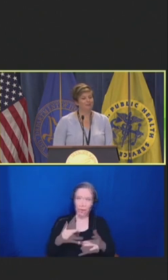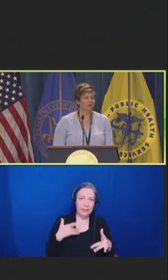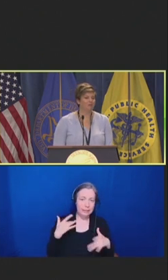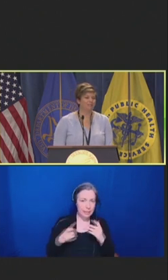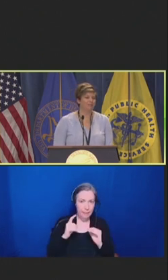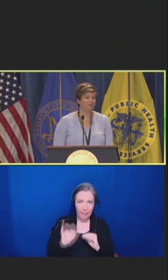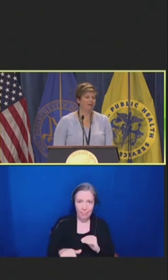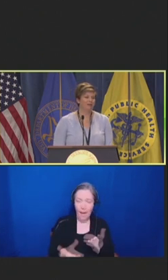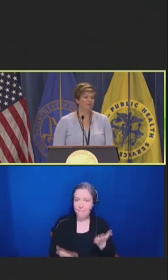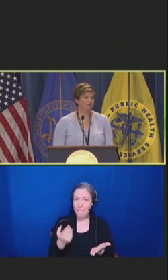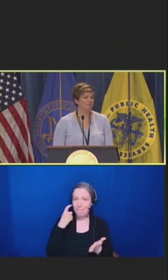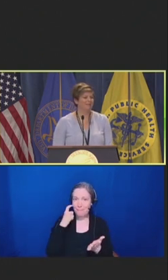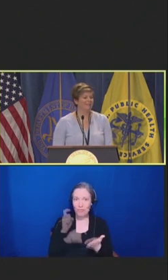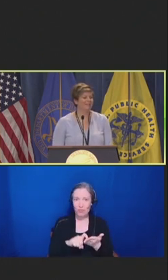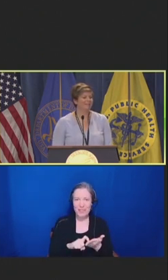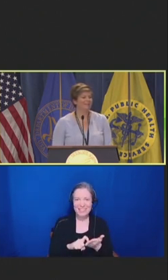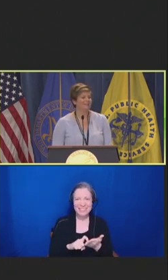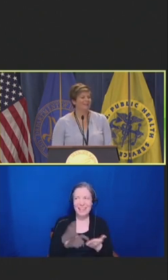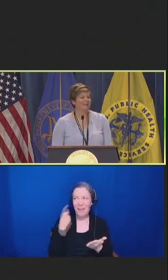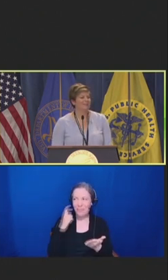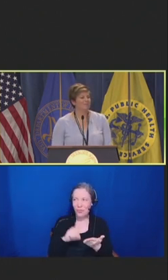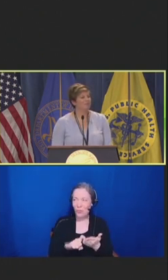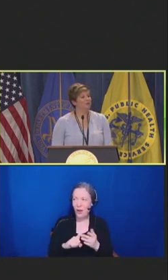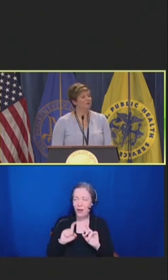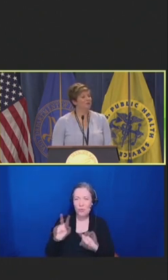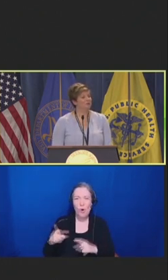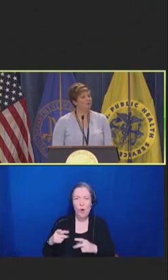I noticed when I go to visit my mom who's on Medicare, some of the commercials on Hulu